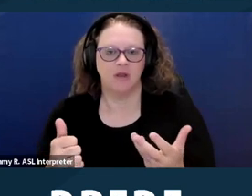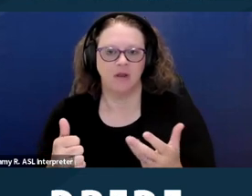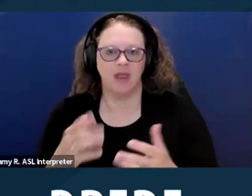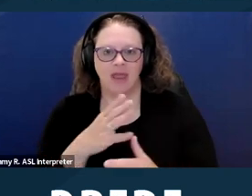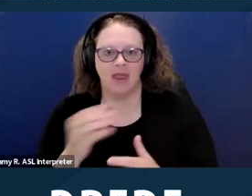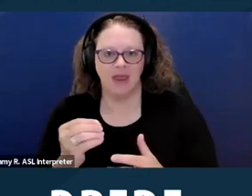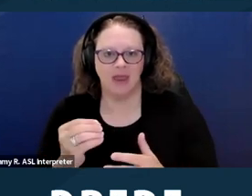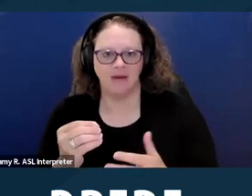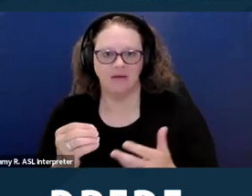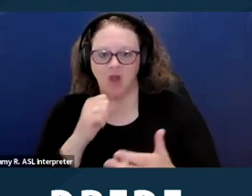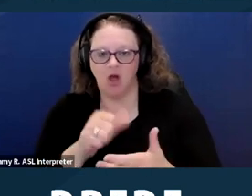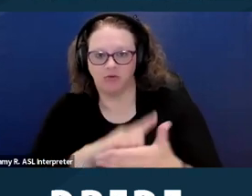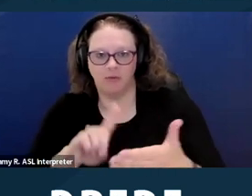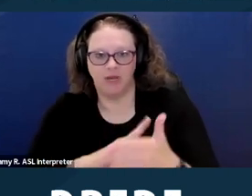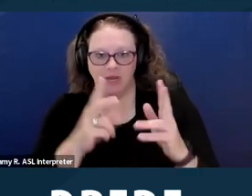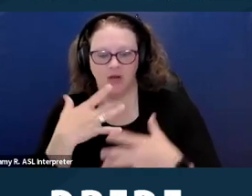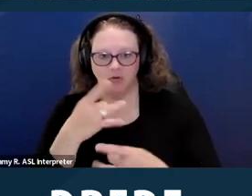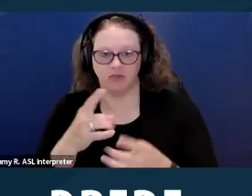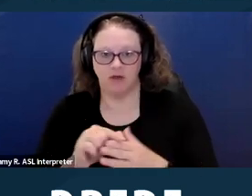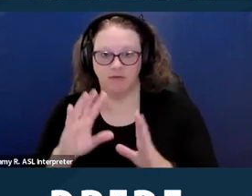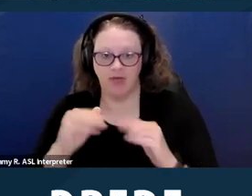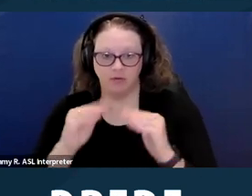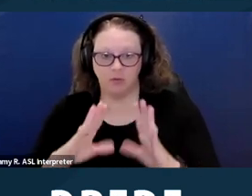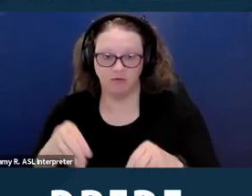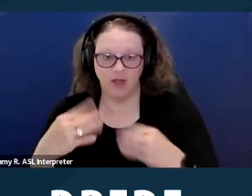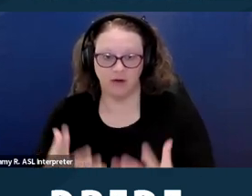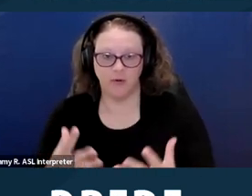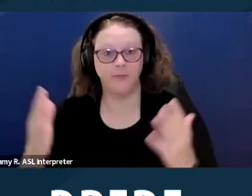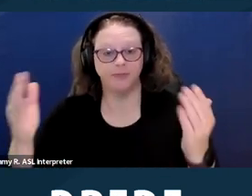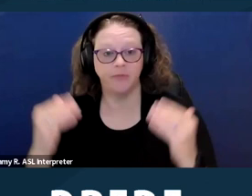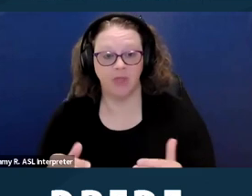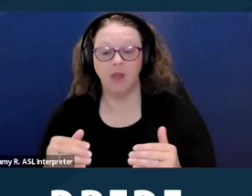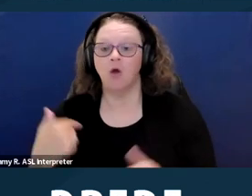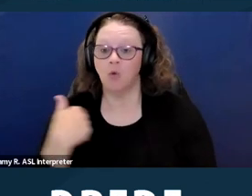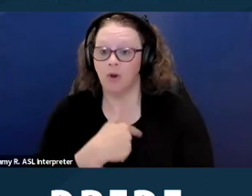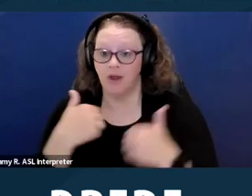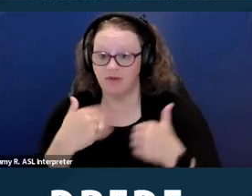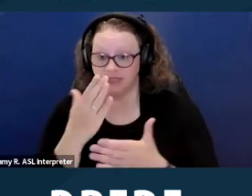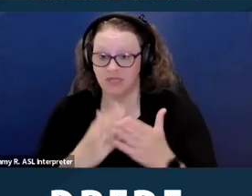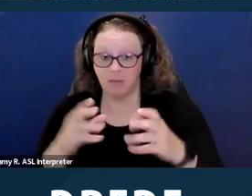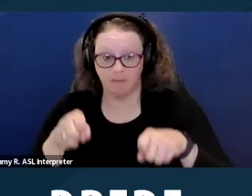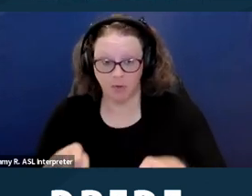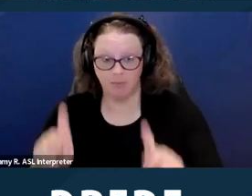So there is a permitted use of criminal history information. I will pause a moment to review this slide.